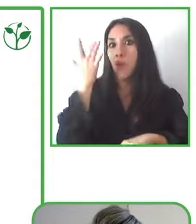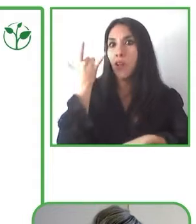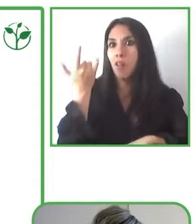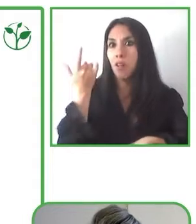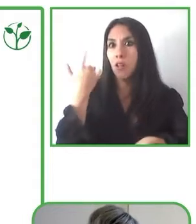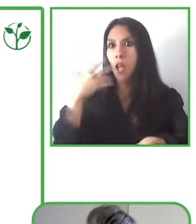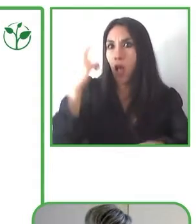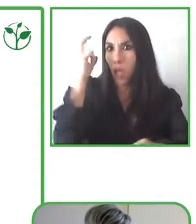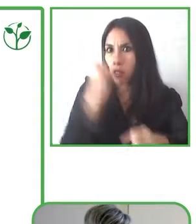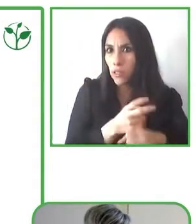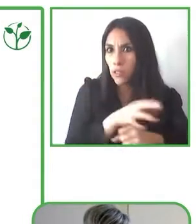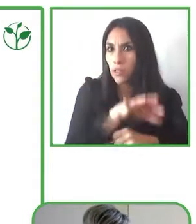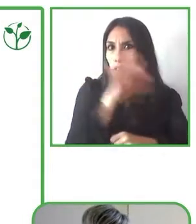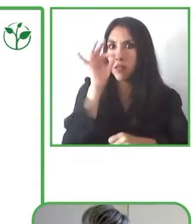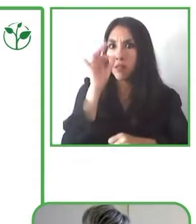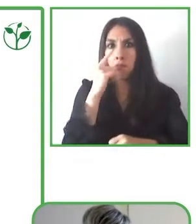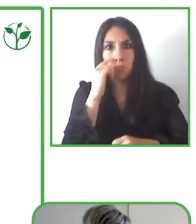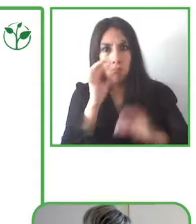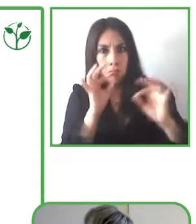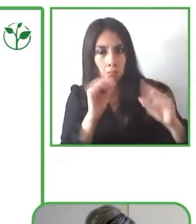Today's figures.